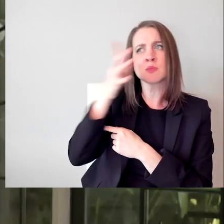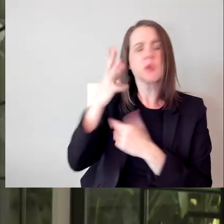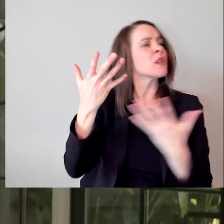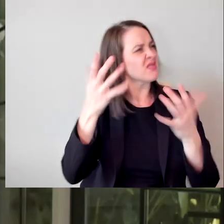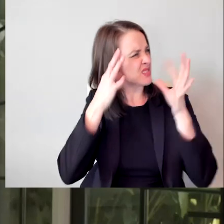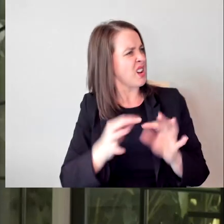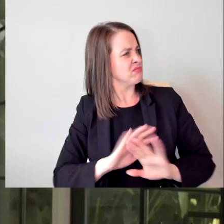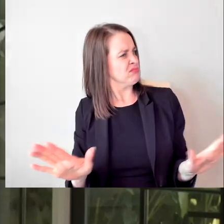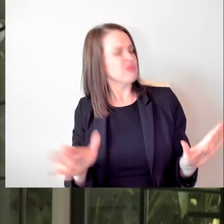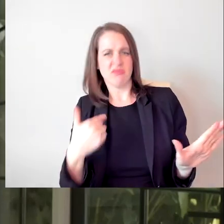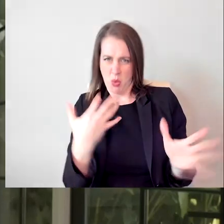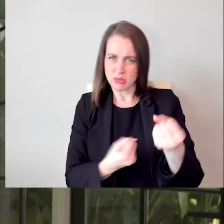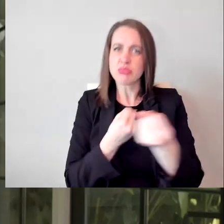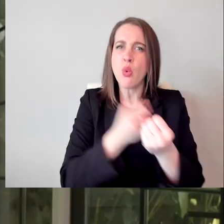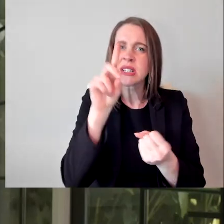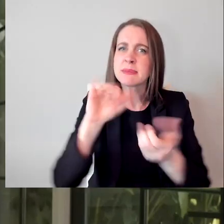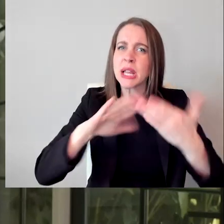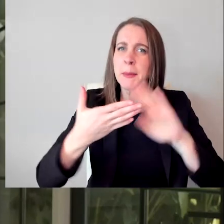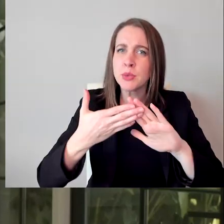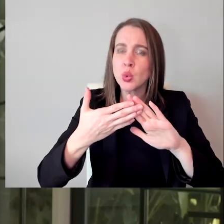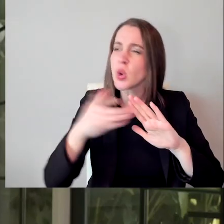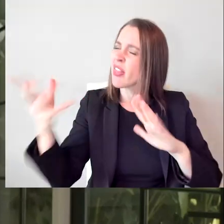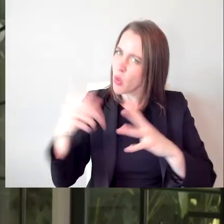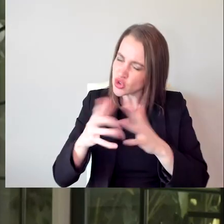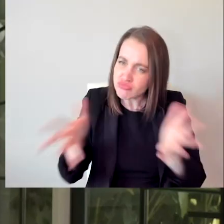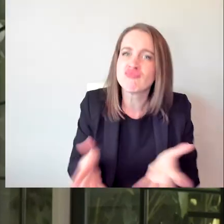and they want to get behind a movement that says,